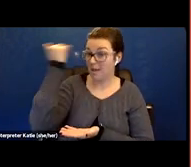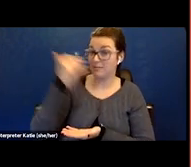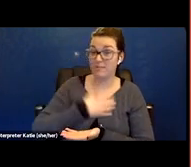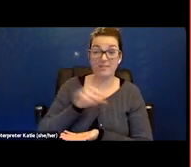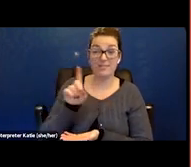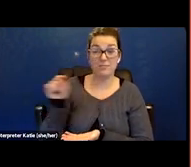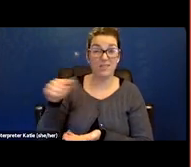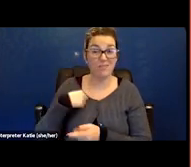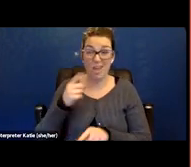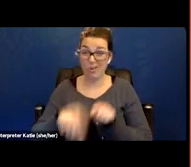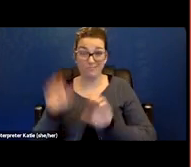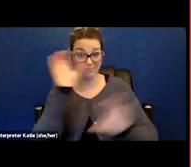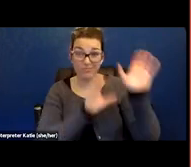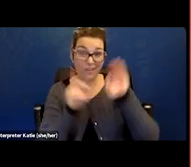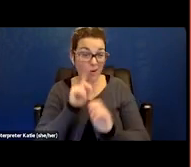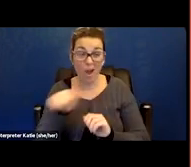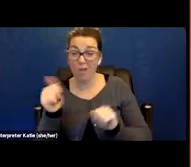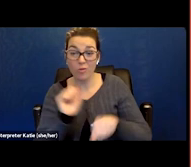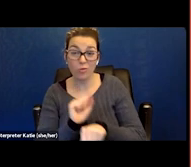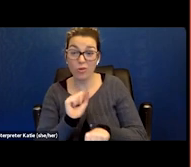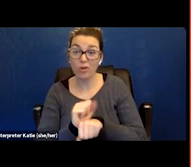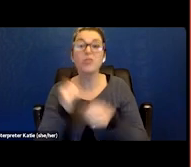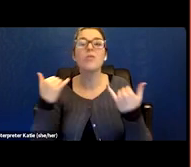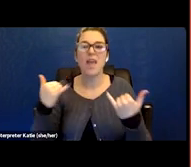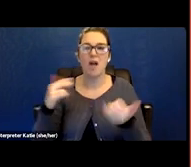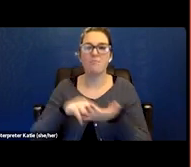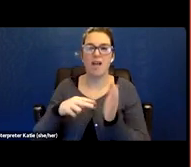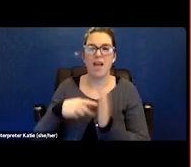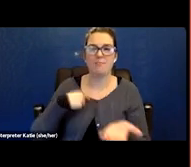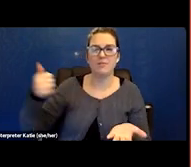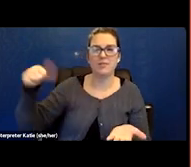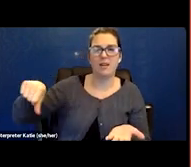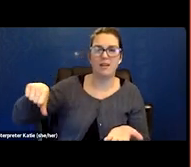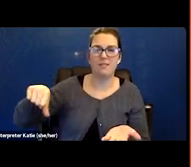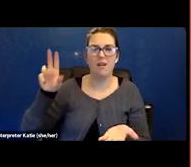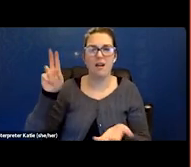so you're denied unemployment. So I appealed that,